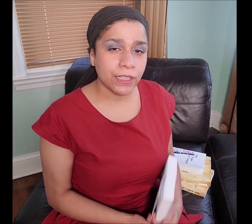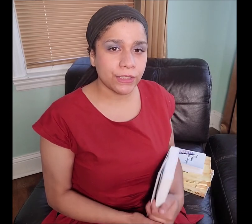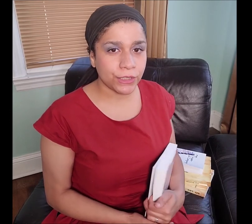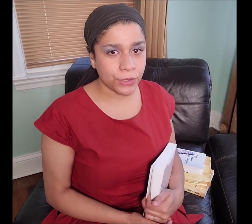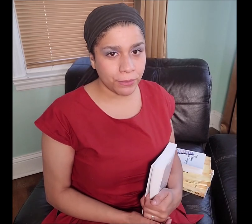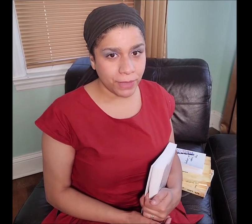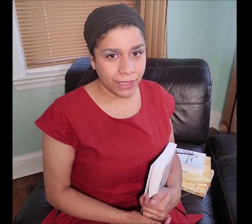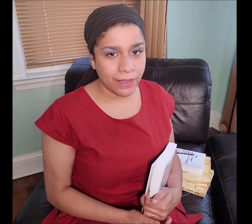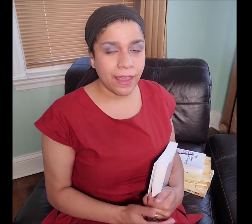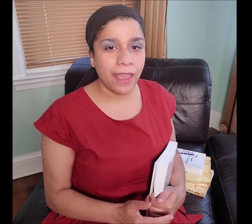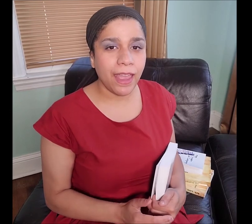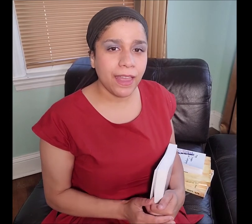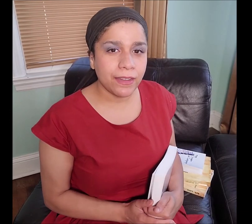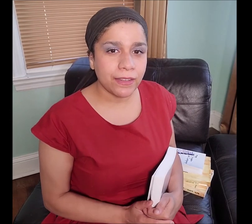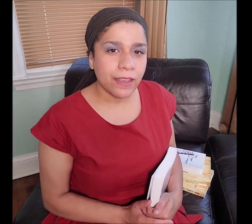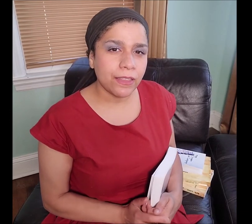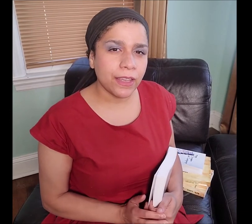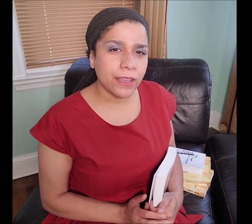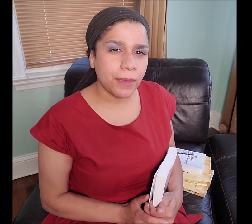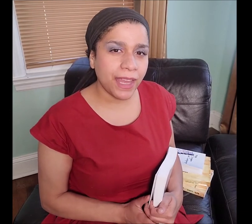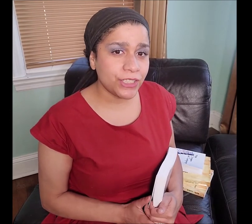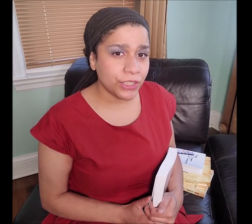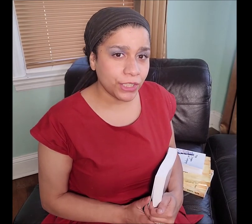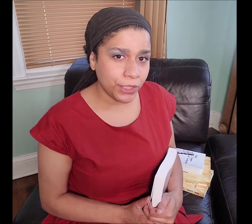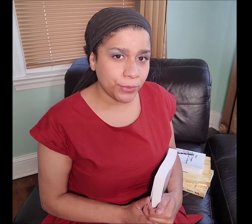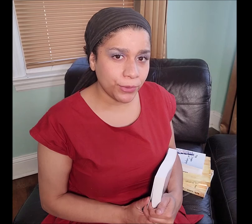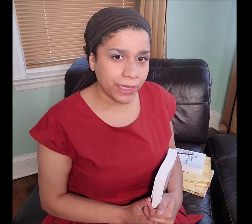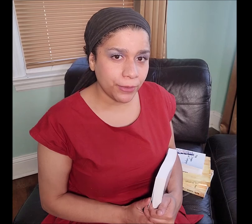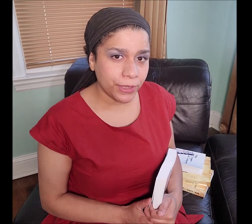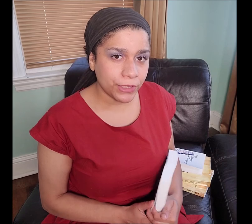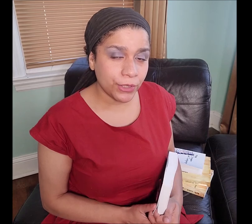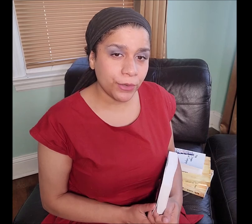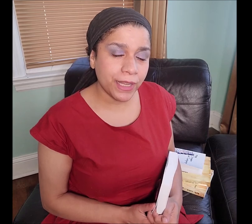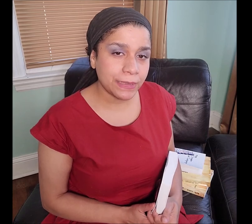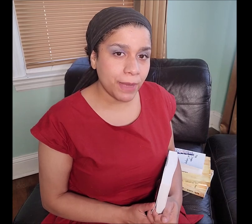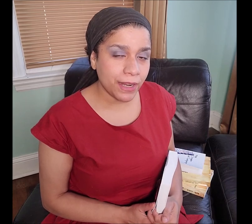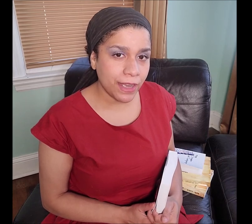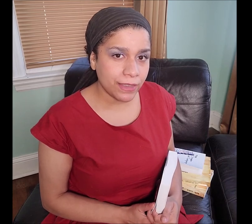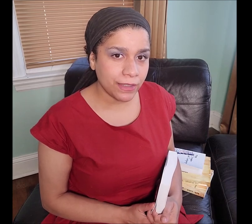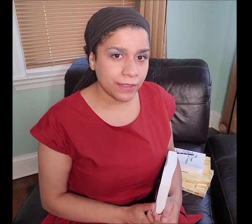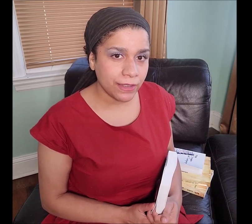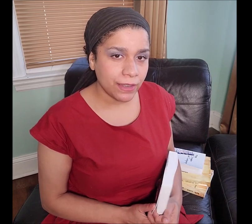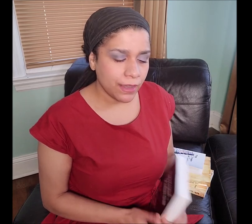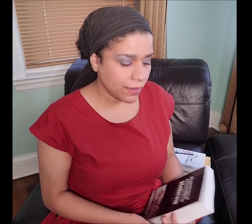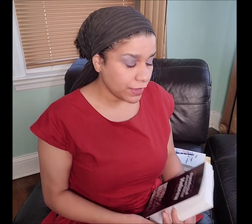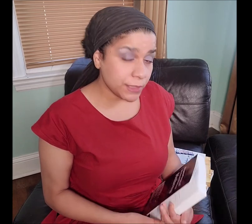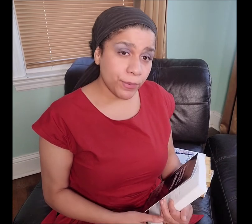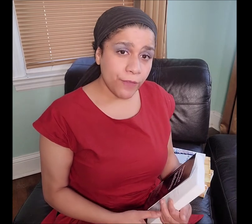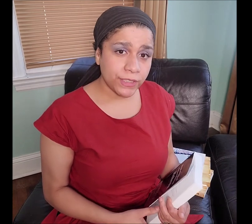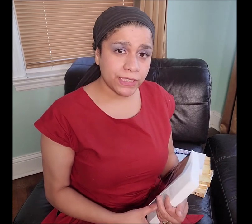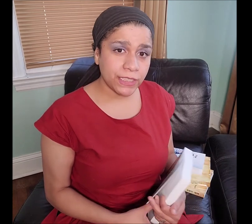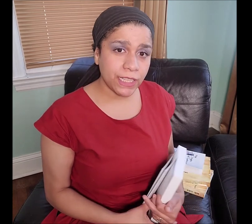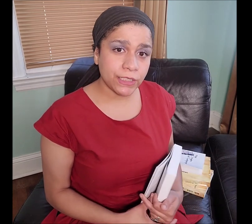concerning me and the Ancient Hebrew language, known as Manakahthey 𐤌𐤍𐤇𐤕𐤉. This prophecy is